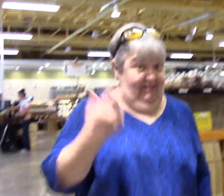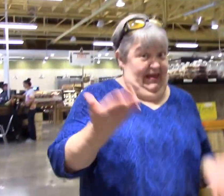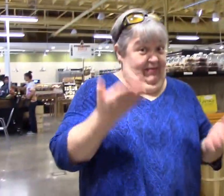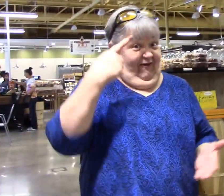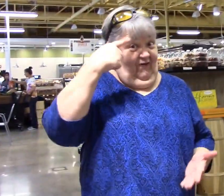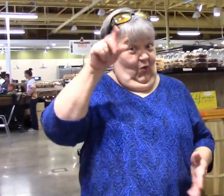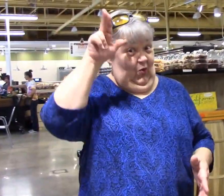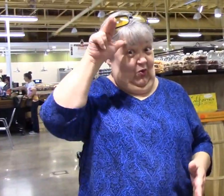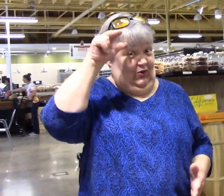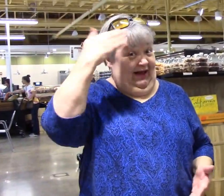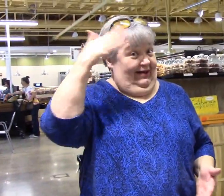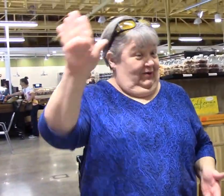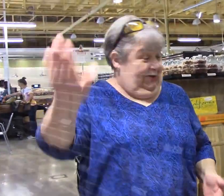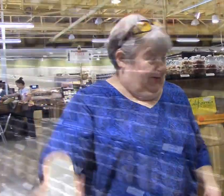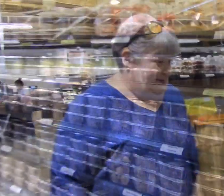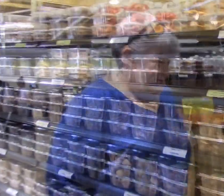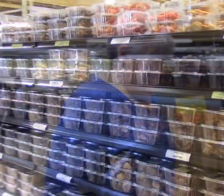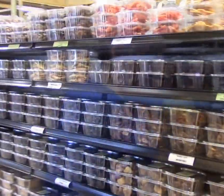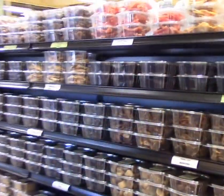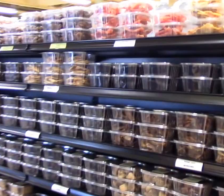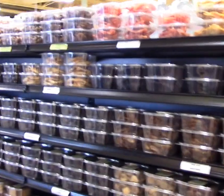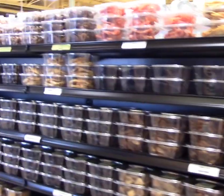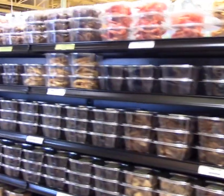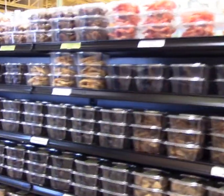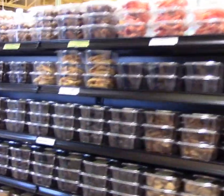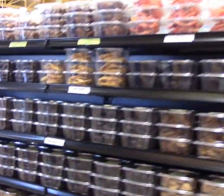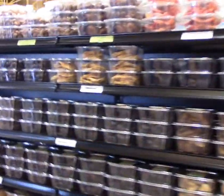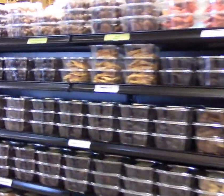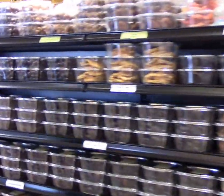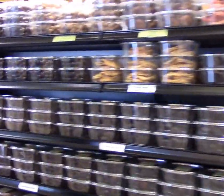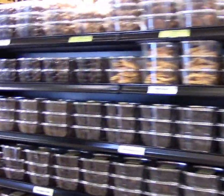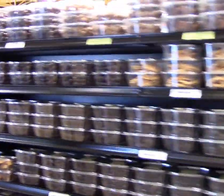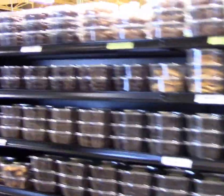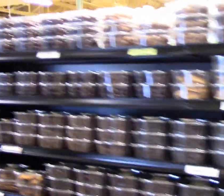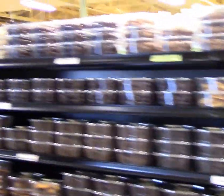Maybe they are for the horses, I don't know.